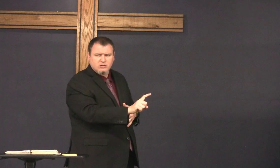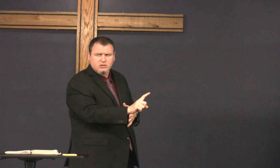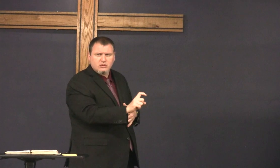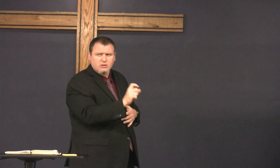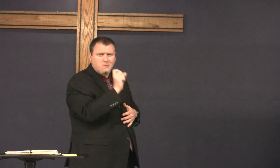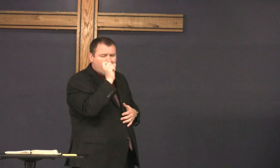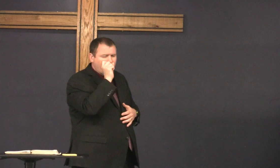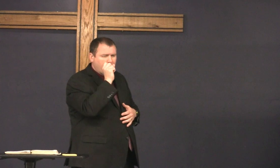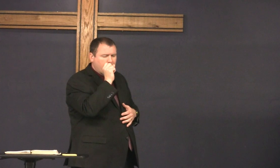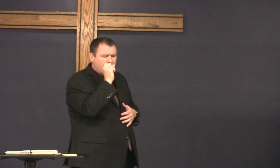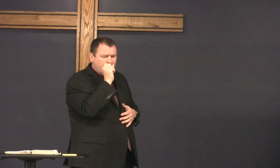goeth thou